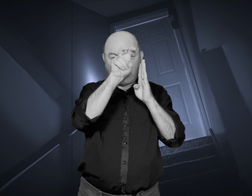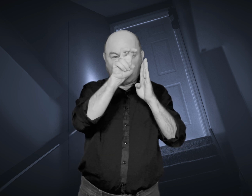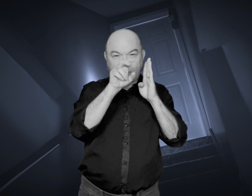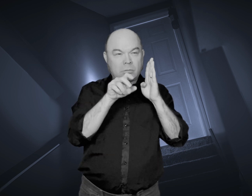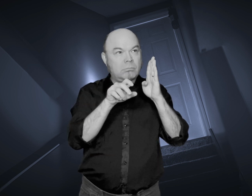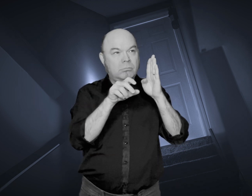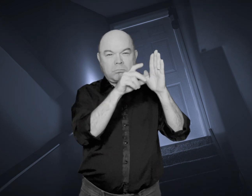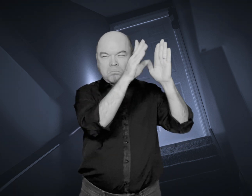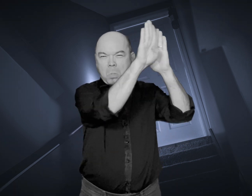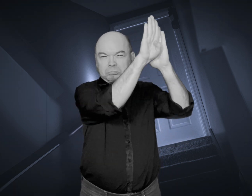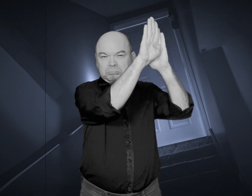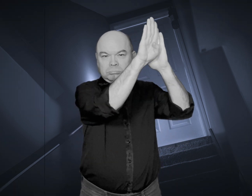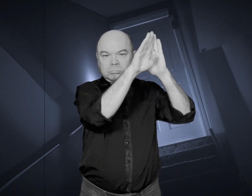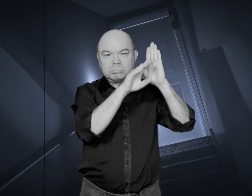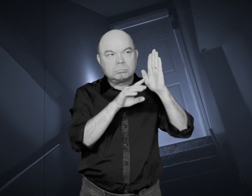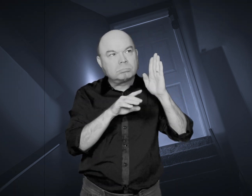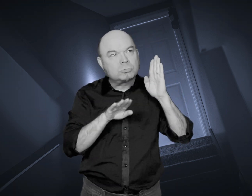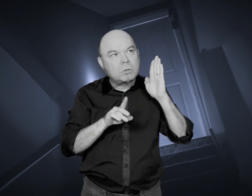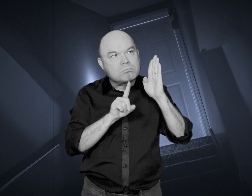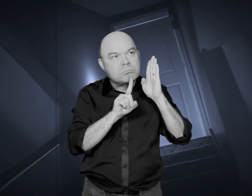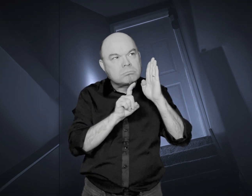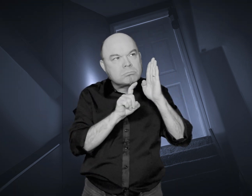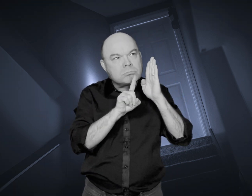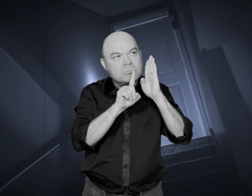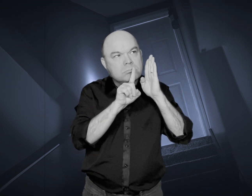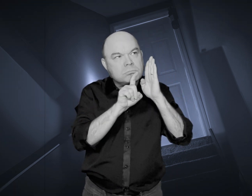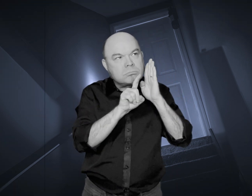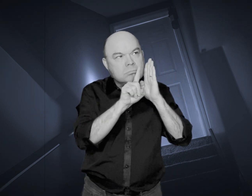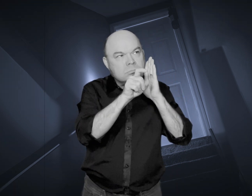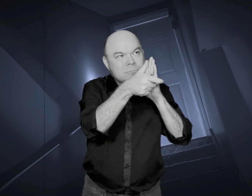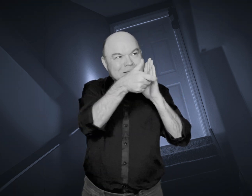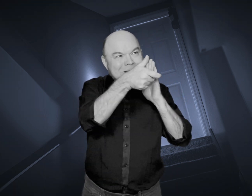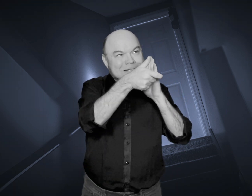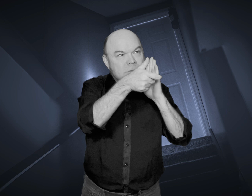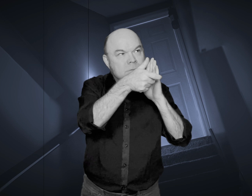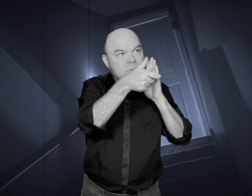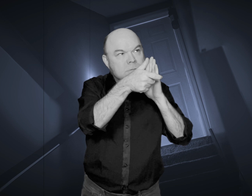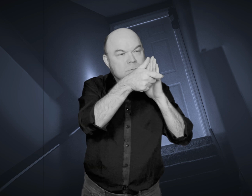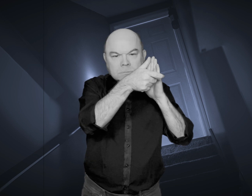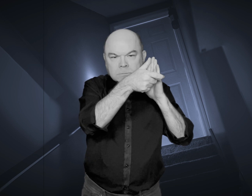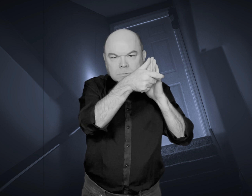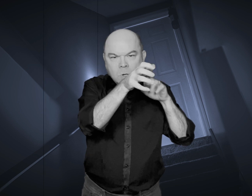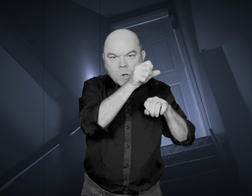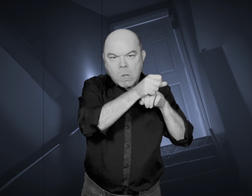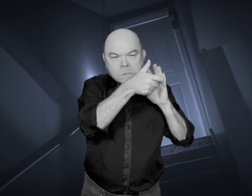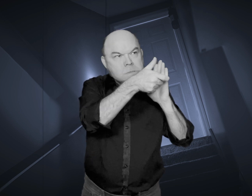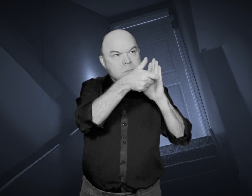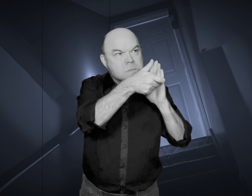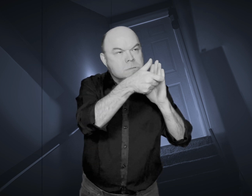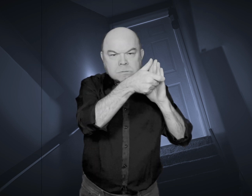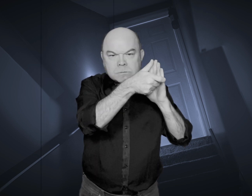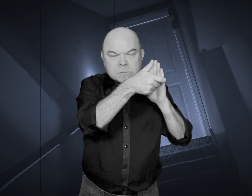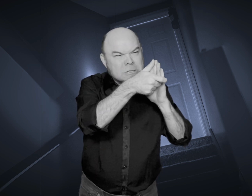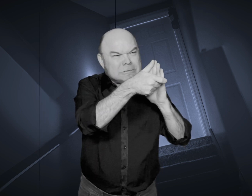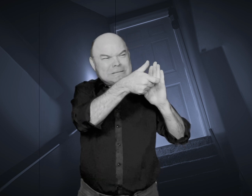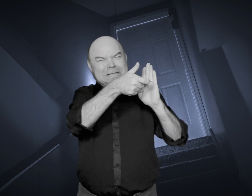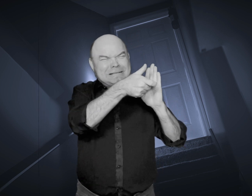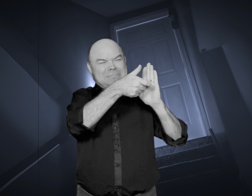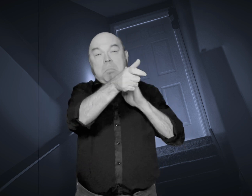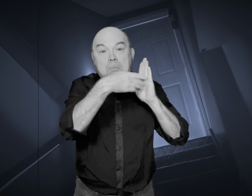At the top of the stairs, she found the attic door closed. She tried to open it, but the doorknob was locked.